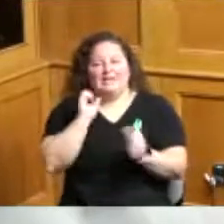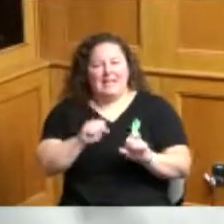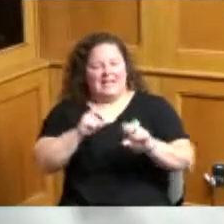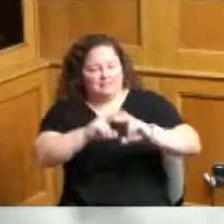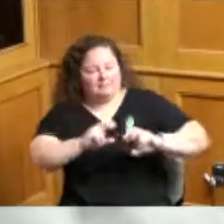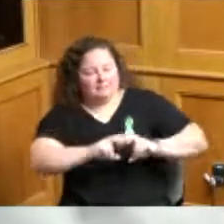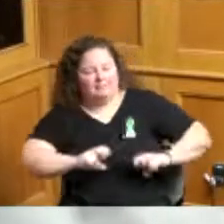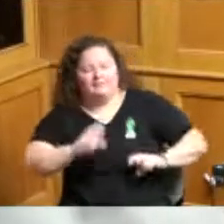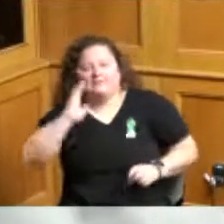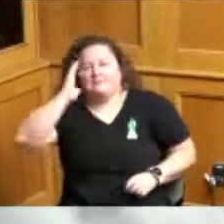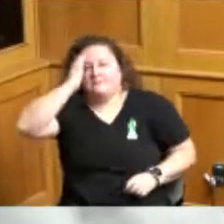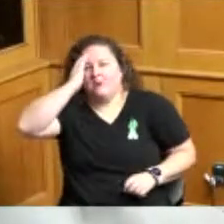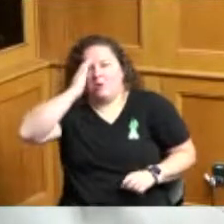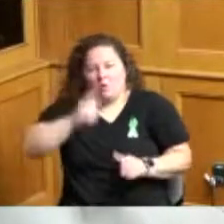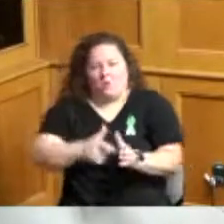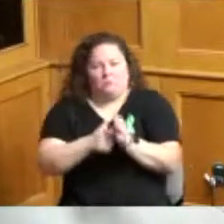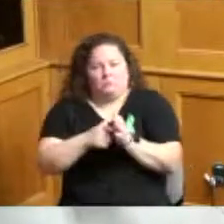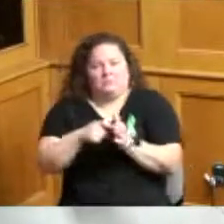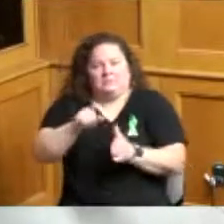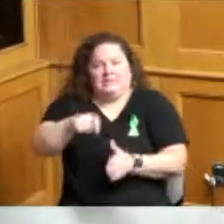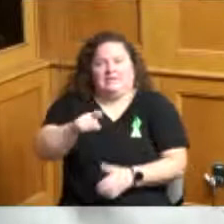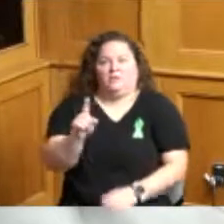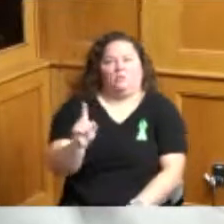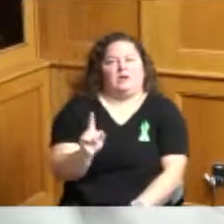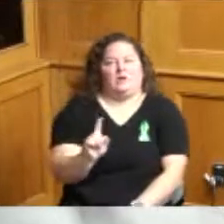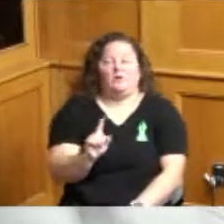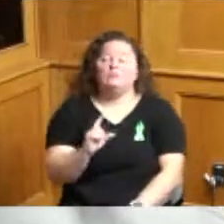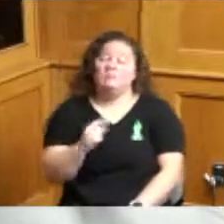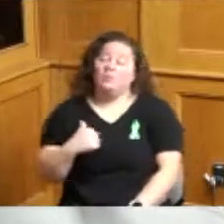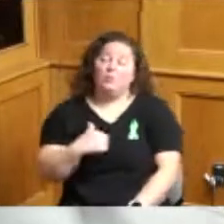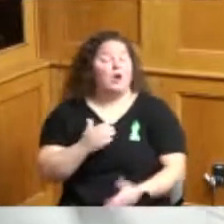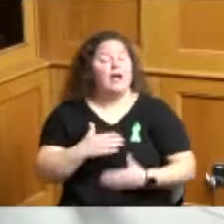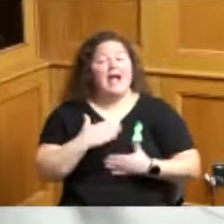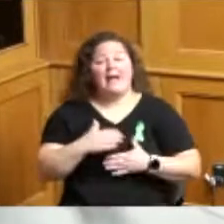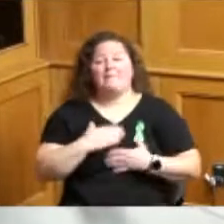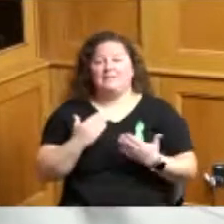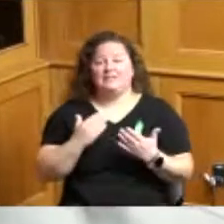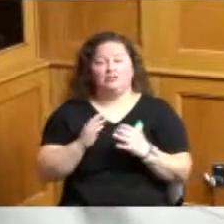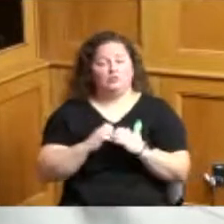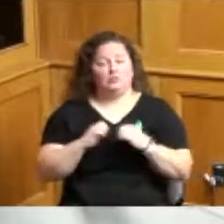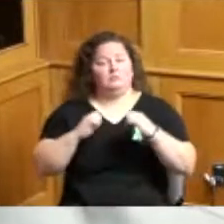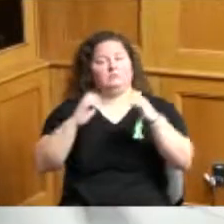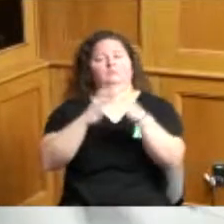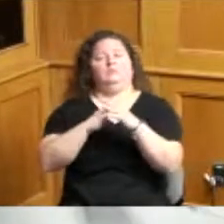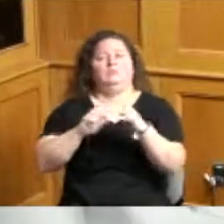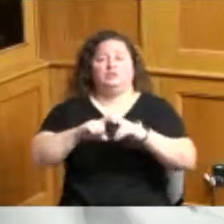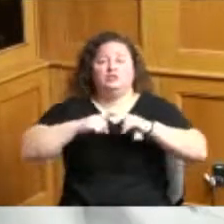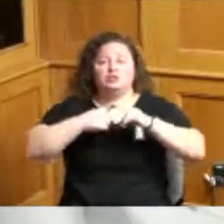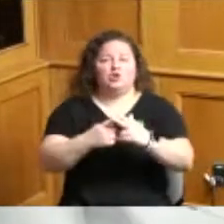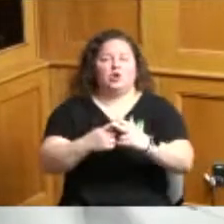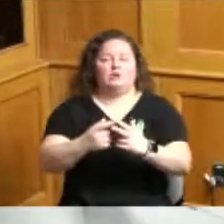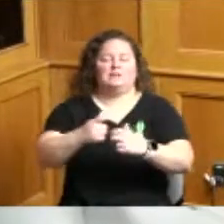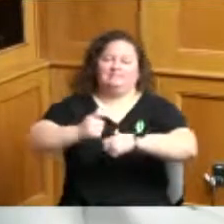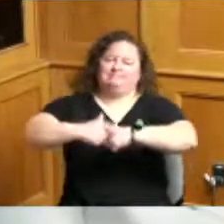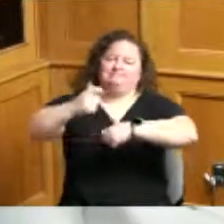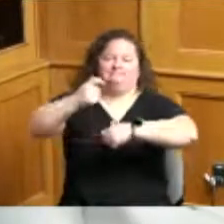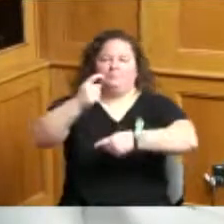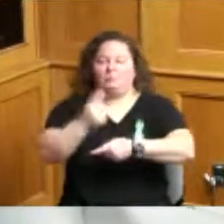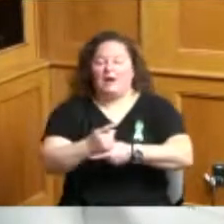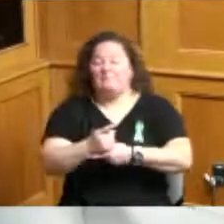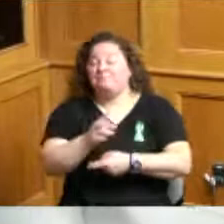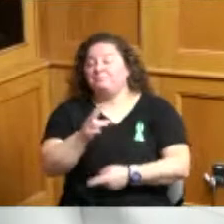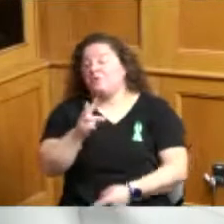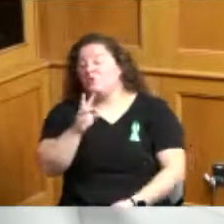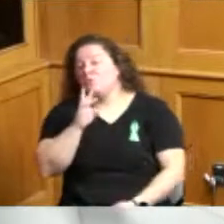but we're happy to launch it launched at the right time because water works the moratorium that the